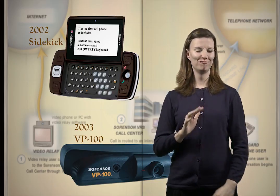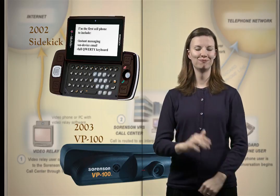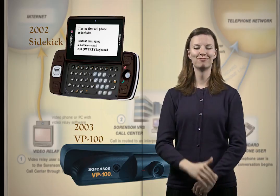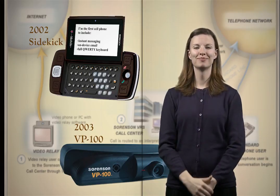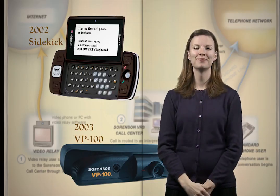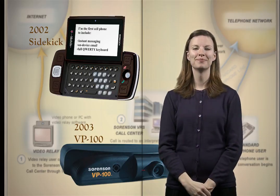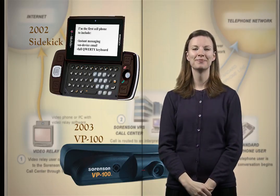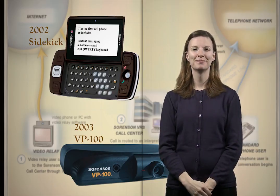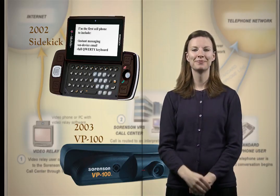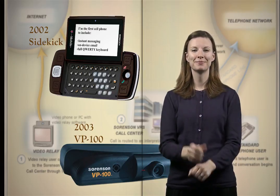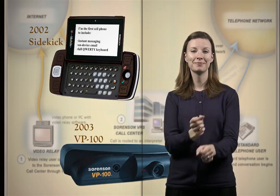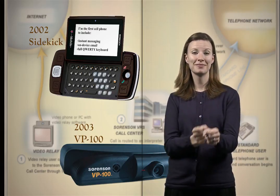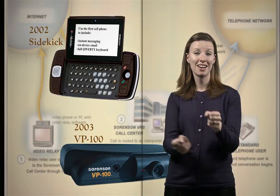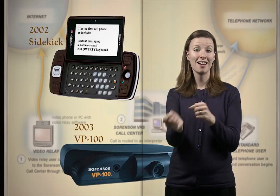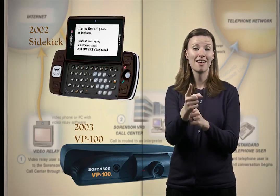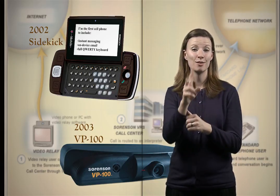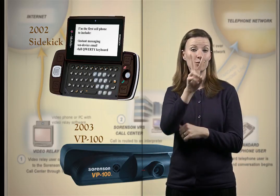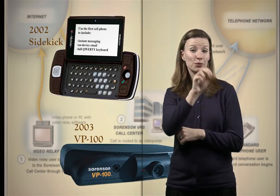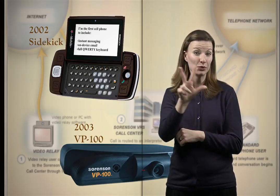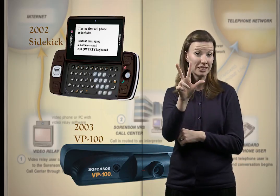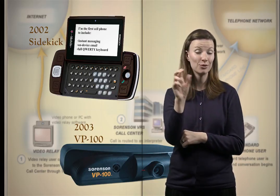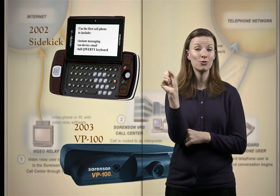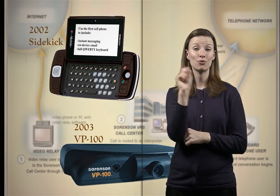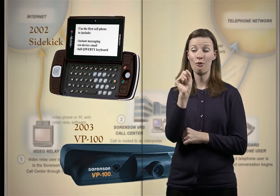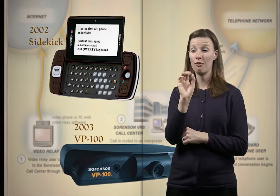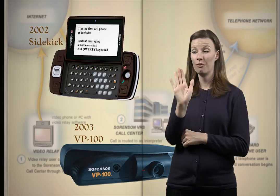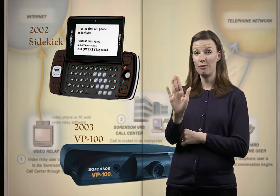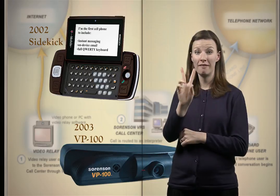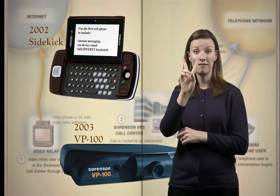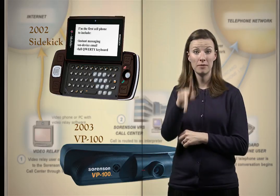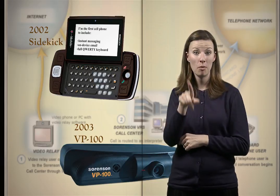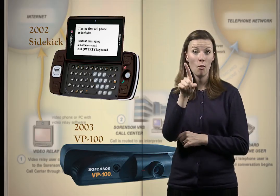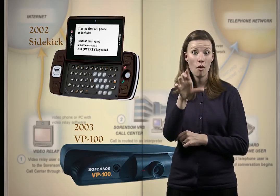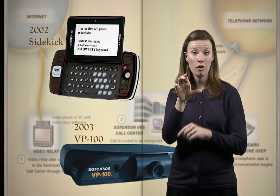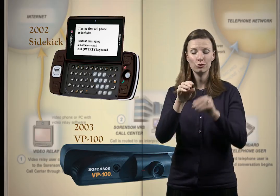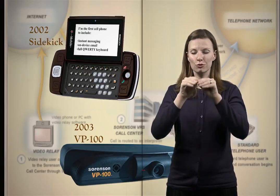Just one year later in 2003, VP-100 videophone was introduced to provide